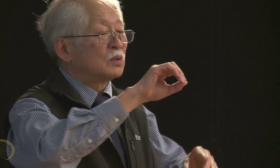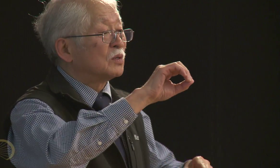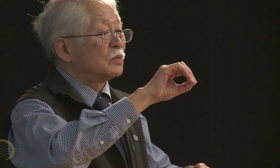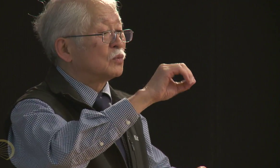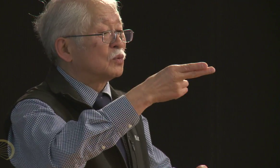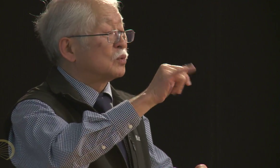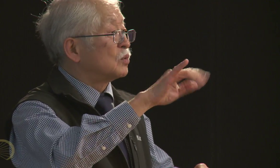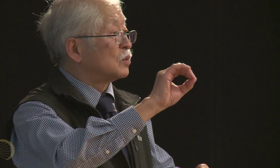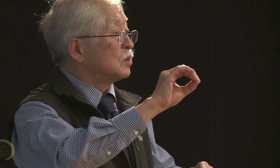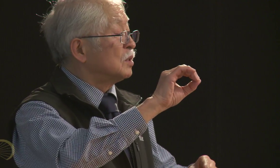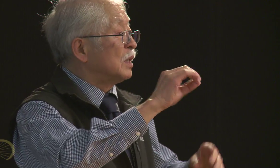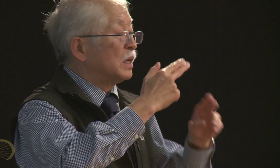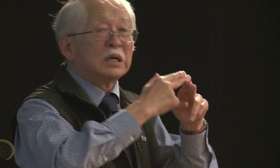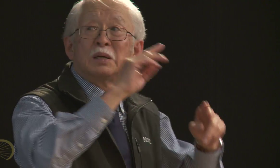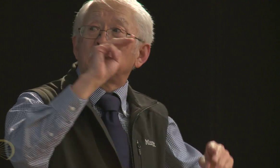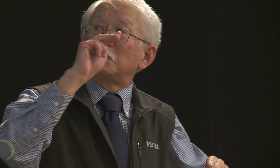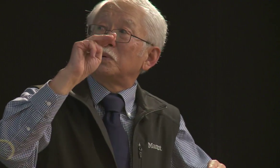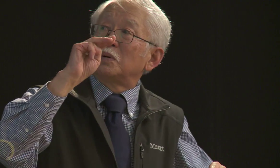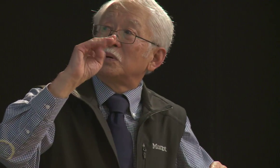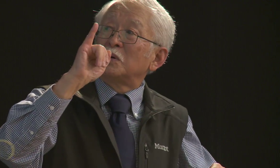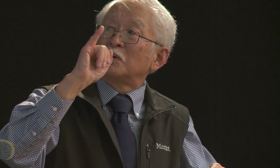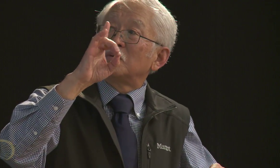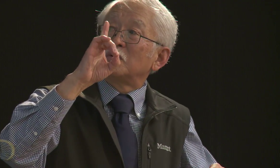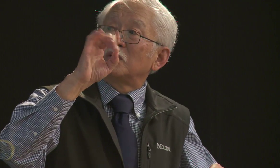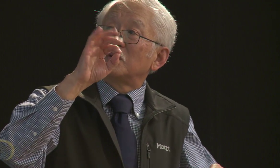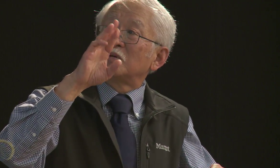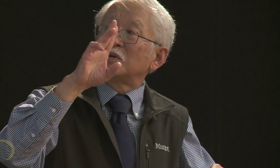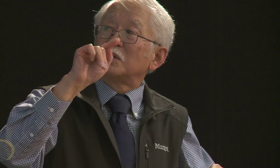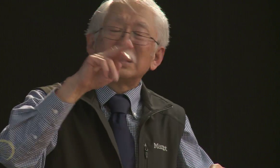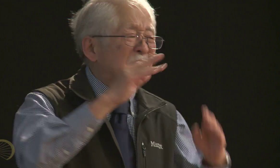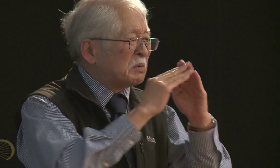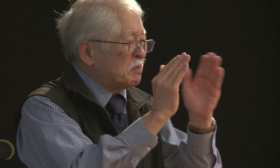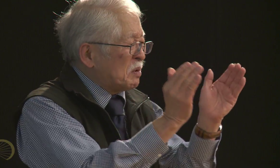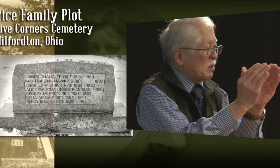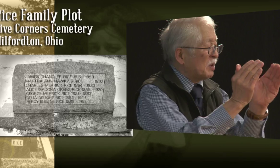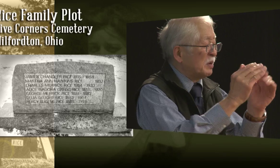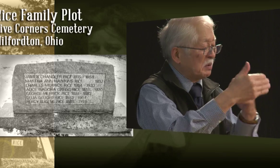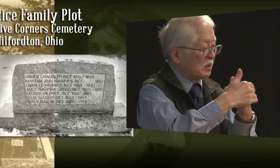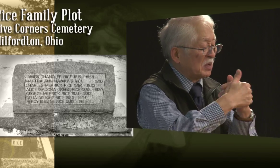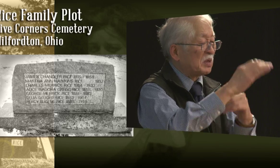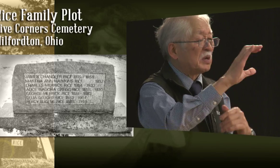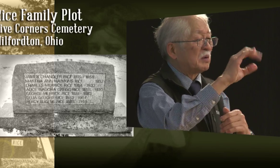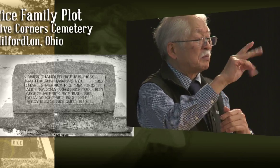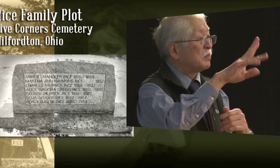she w-- her remains were brought to the Milfordton Cemetery,